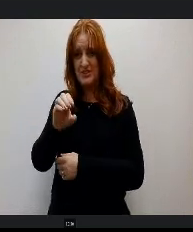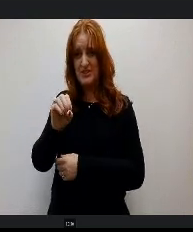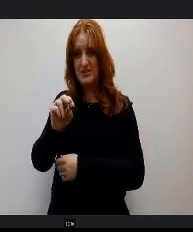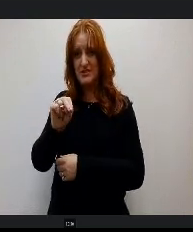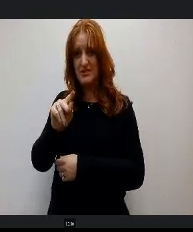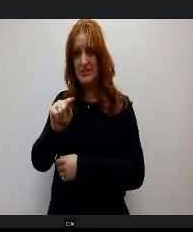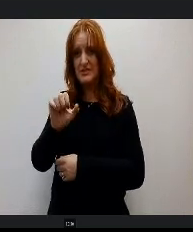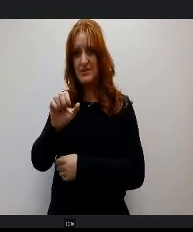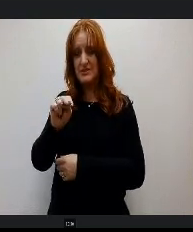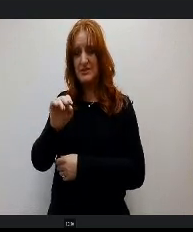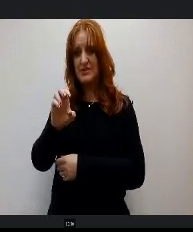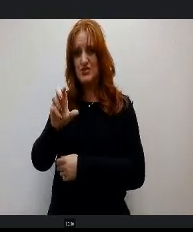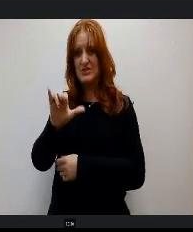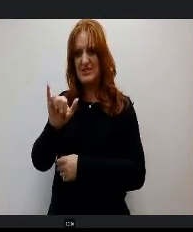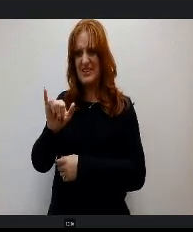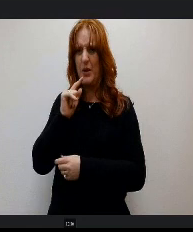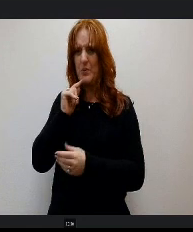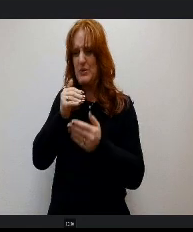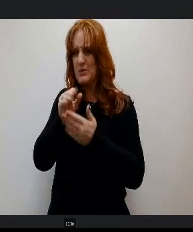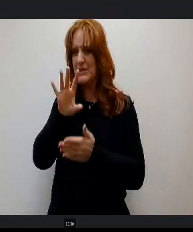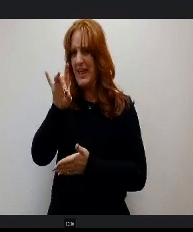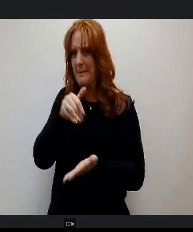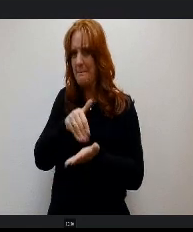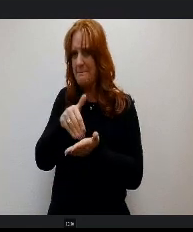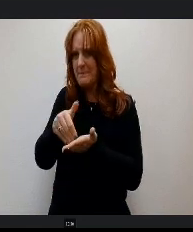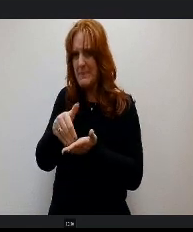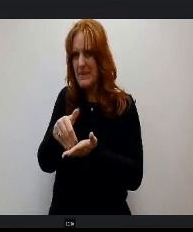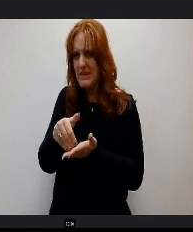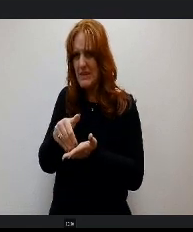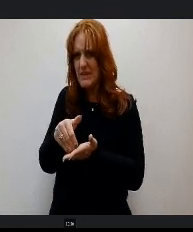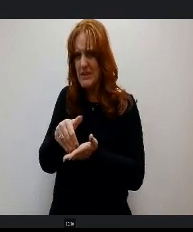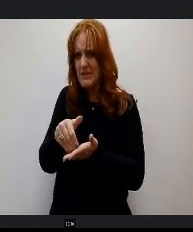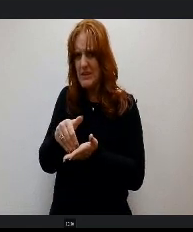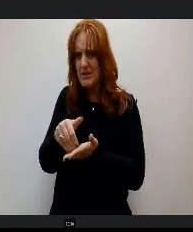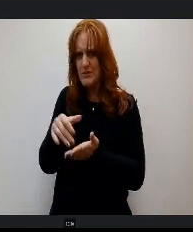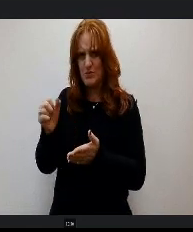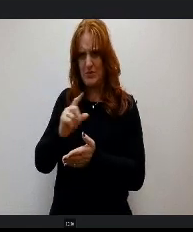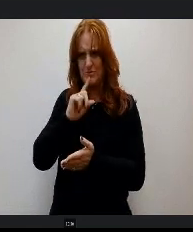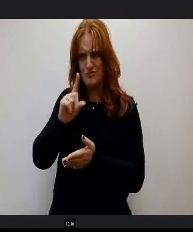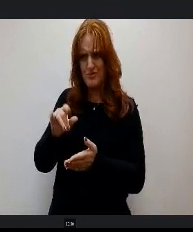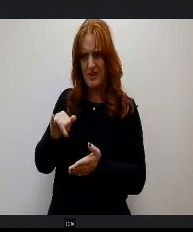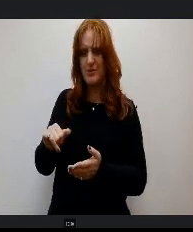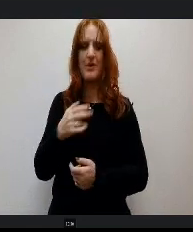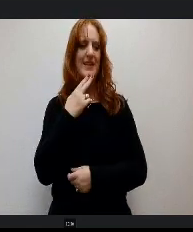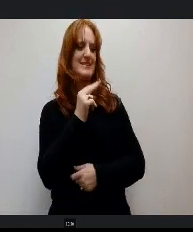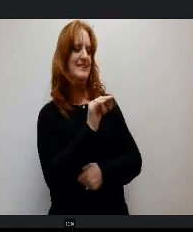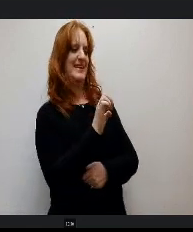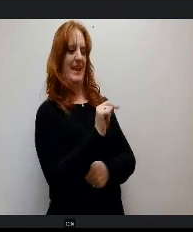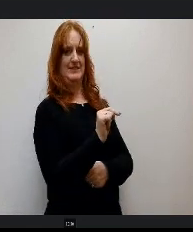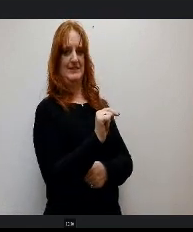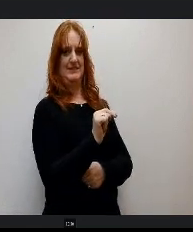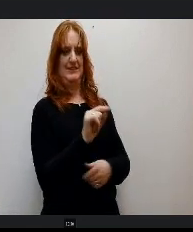8 million. Was that for the Douglass Valley? I thought so. I just wanted to make sure it's net. So the 8,000,000 is a